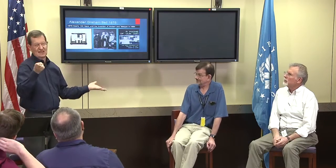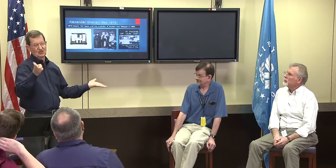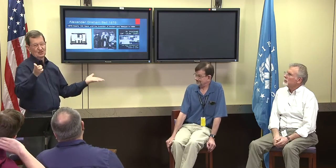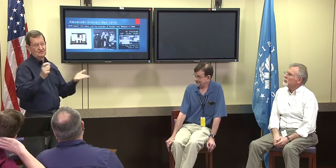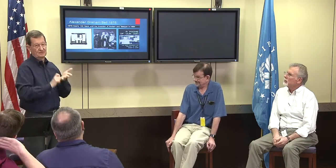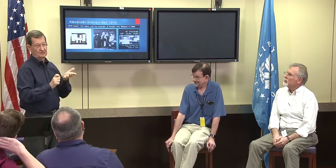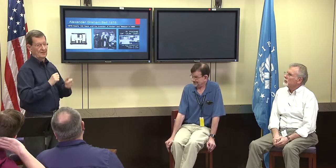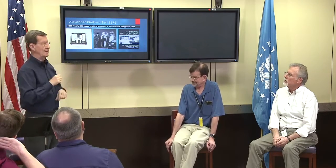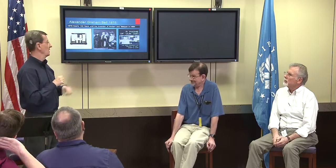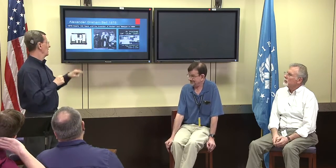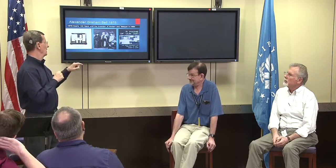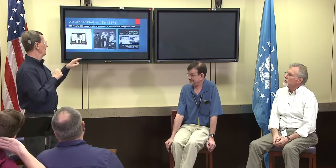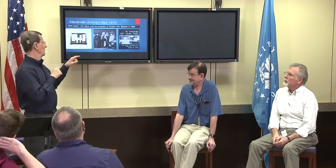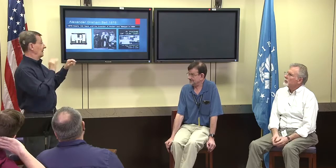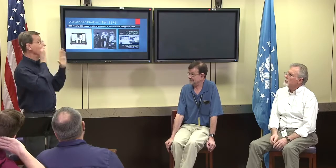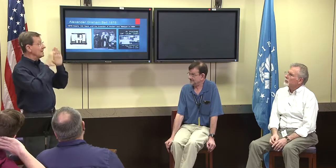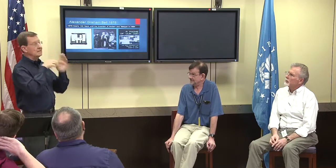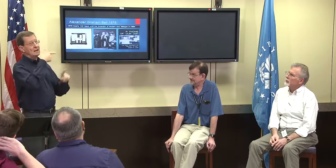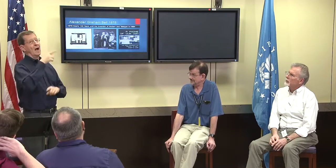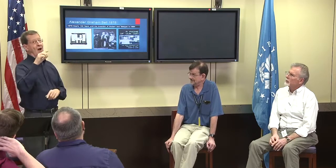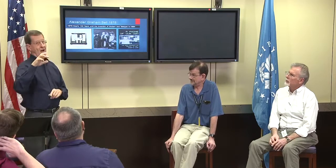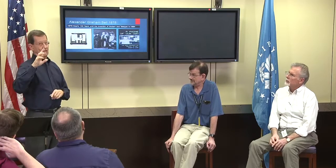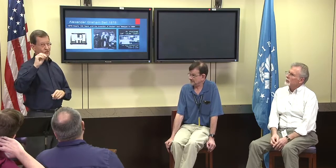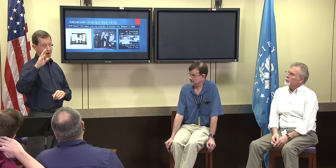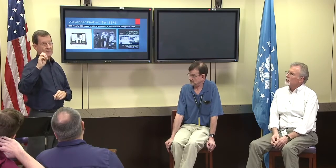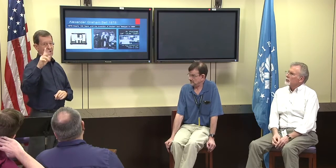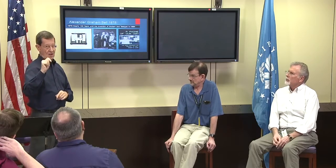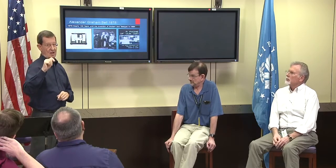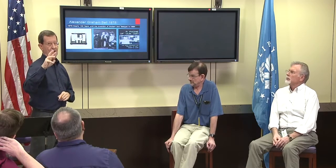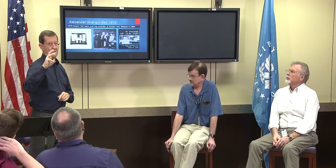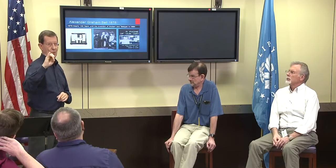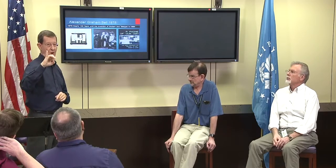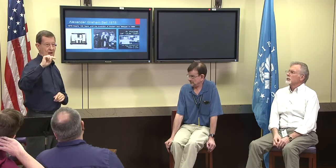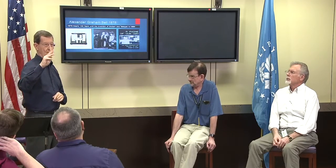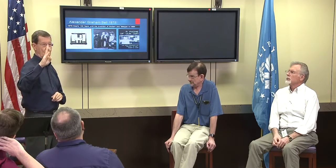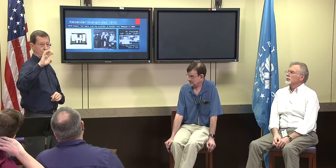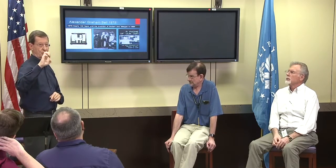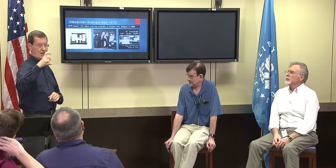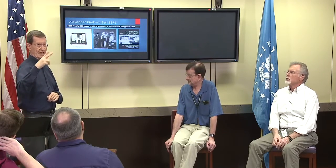by Harry Lang, a historian, that chronicled that time.